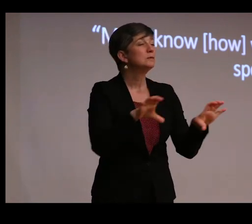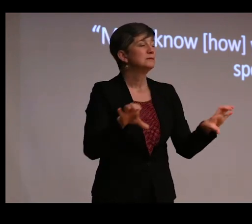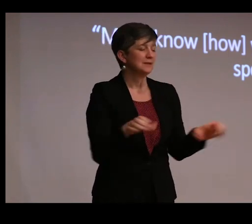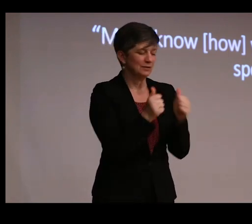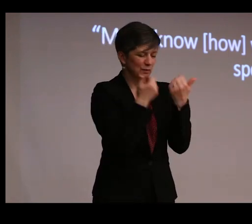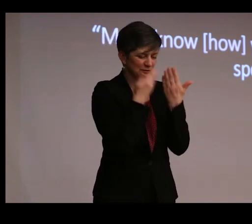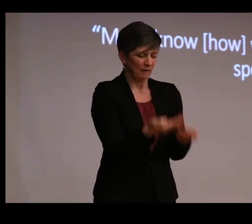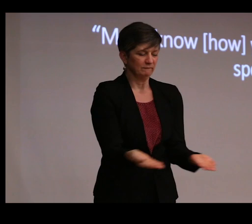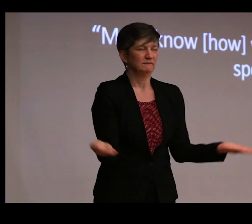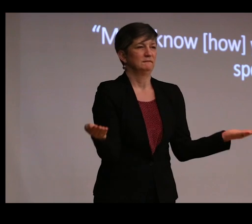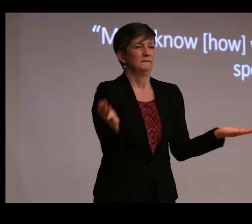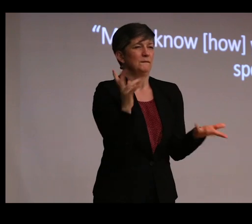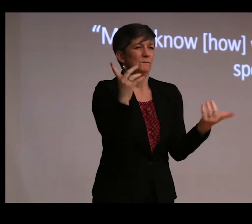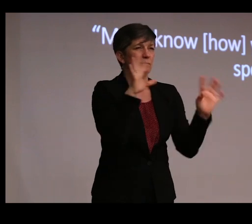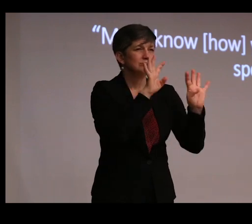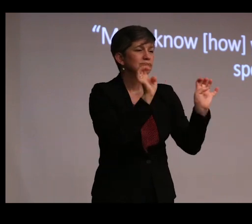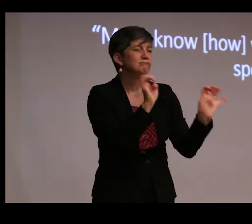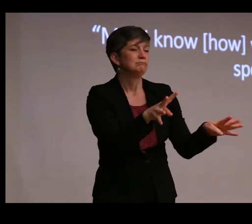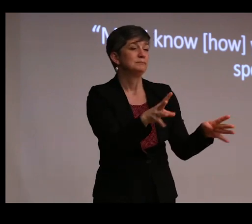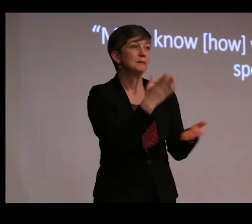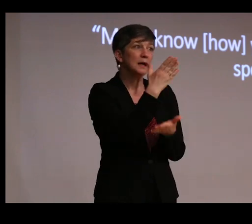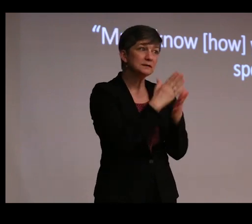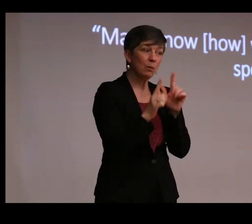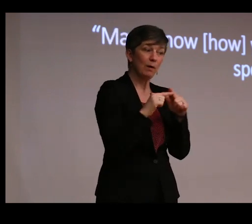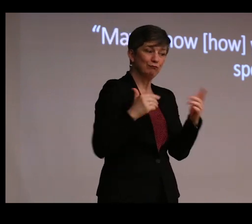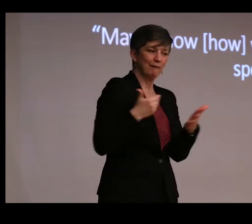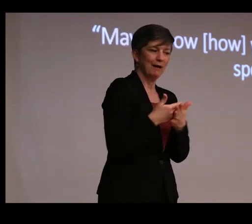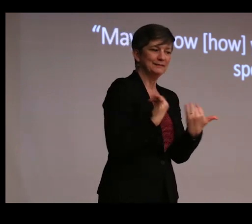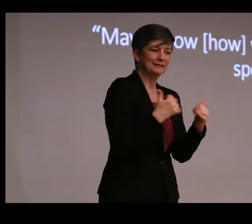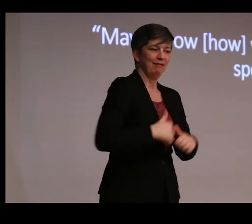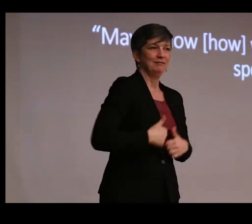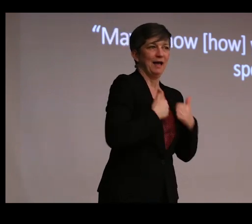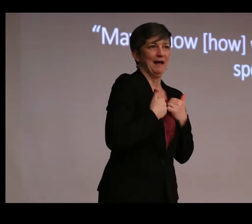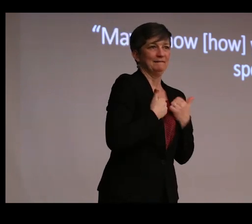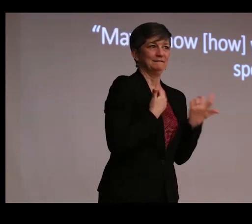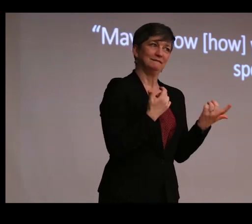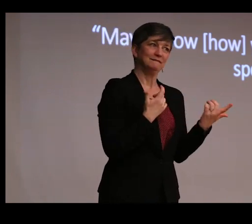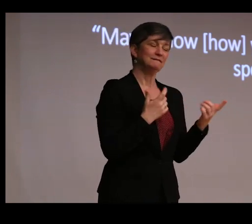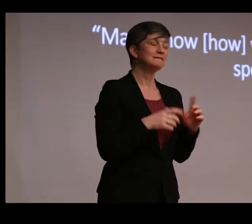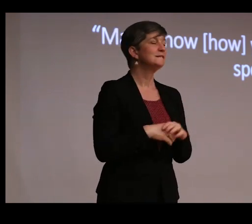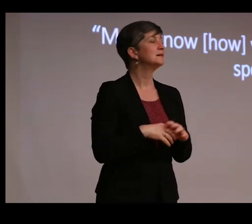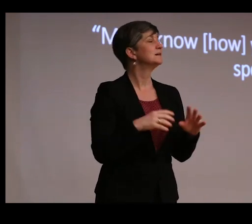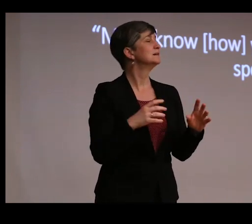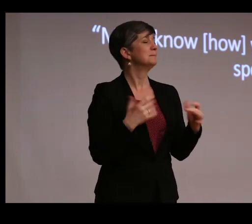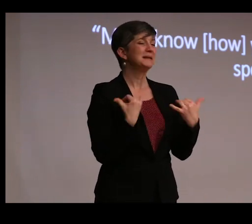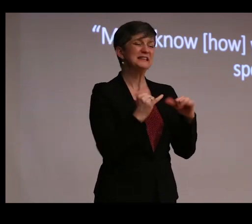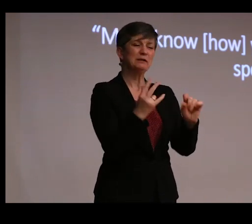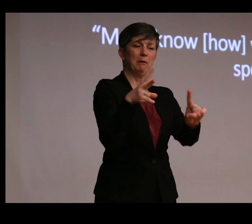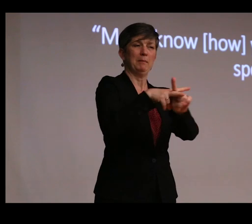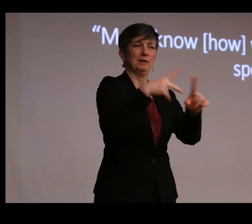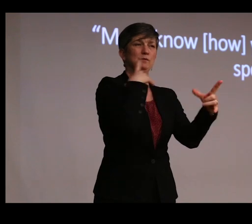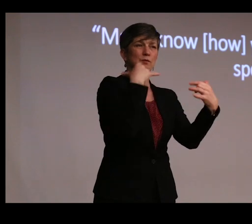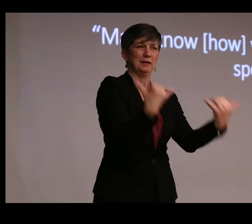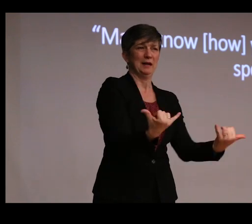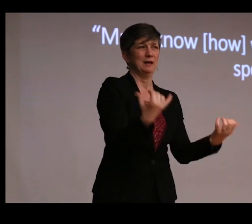some of which was very much alive on arrival, is something that's quite current. So what has to leave the body of things